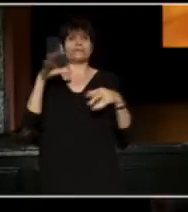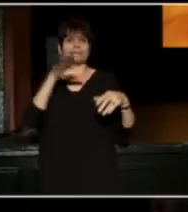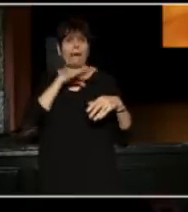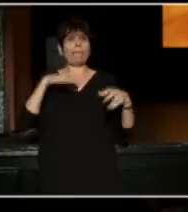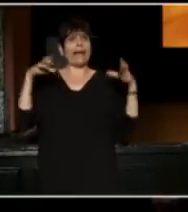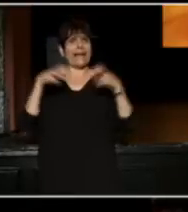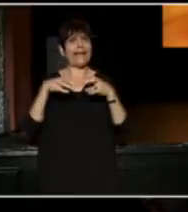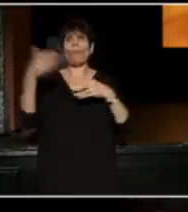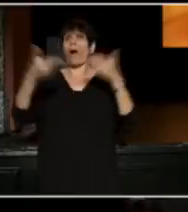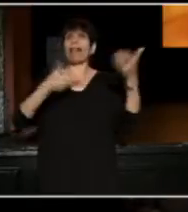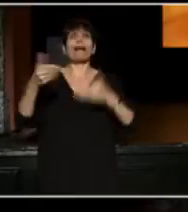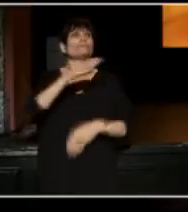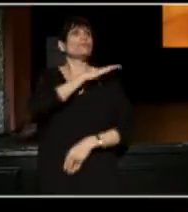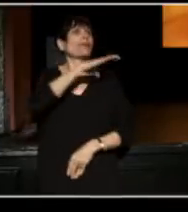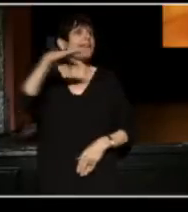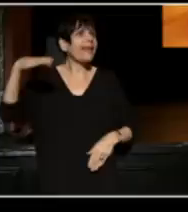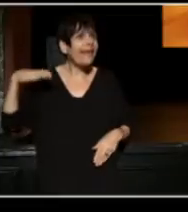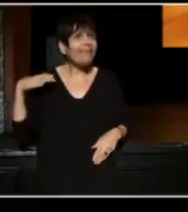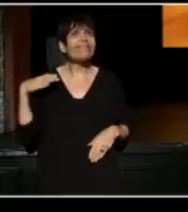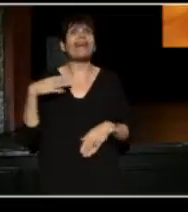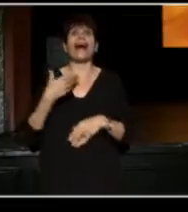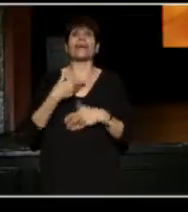We are so glad to have you, where the sun always shines.